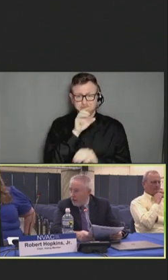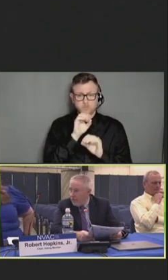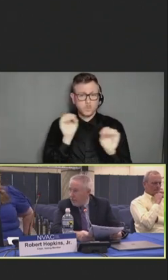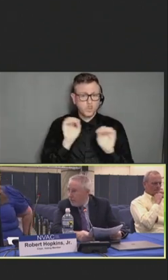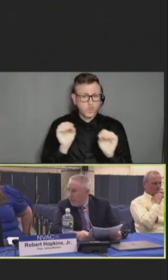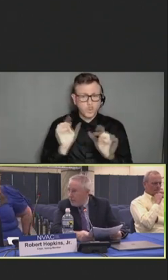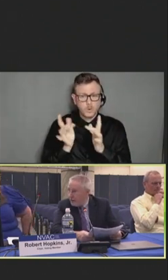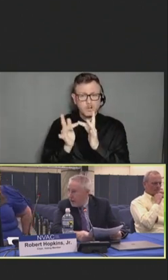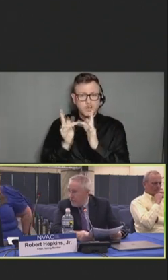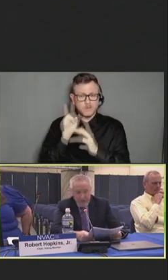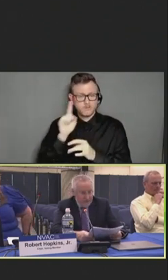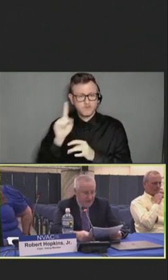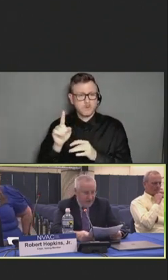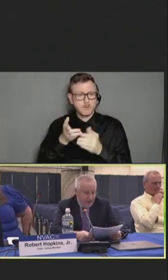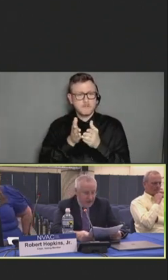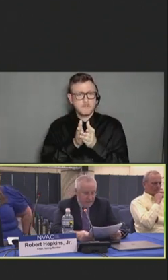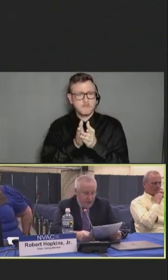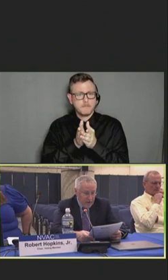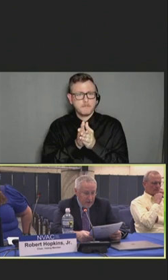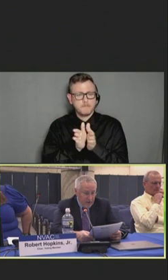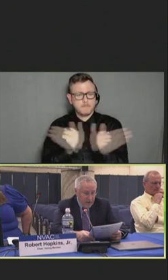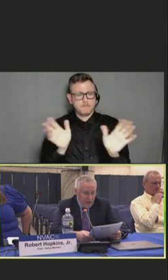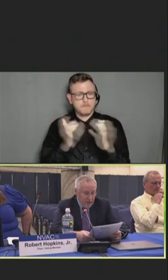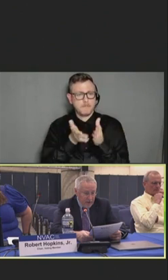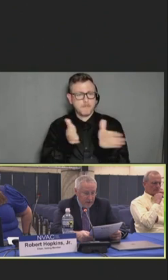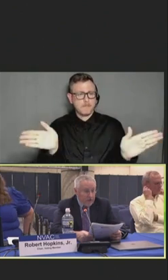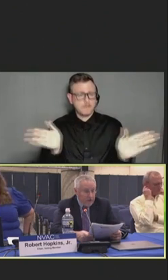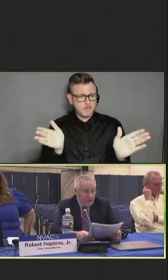for public comment today.